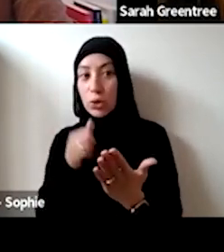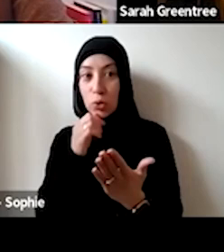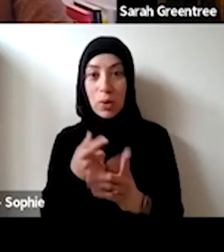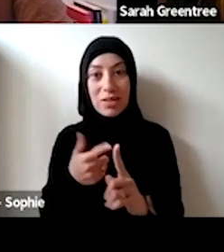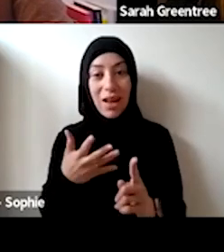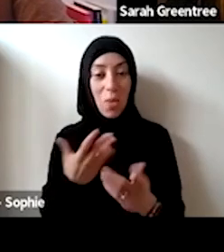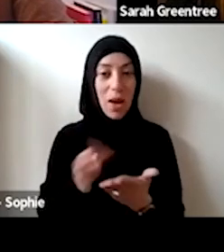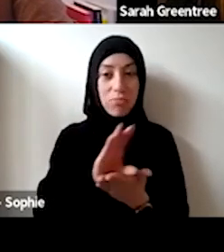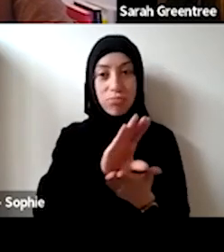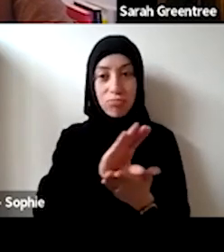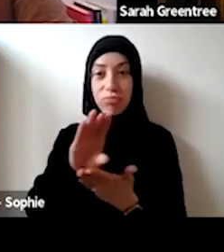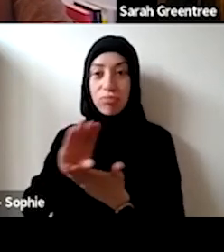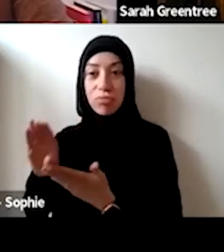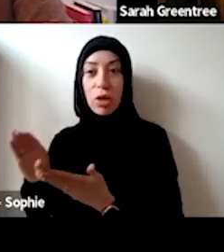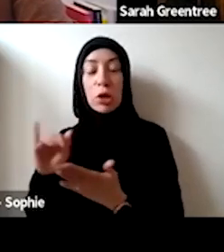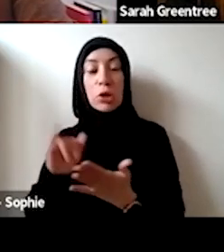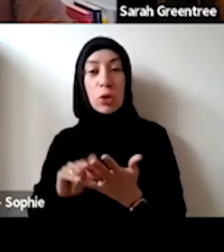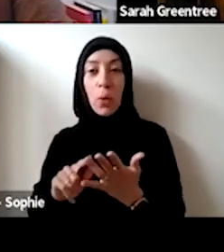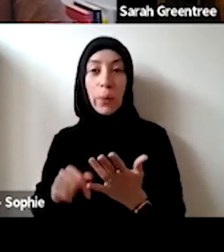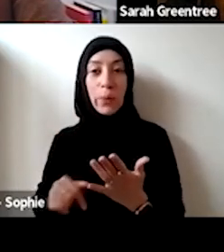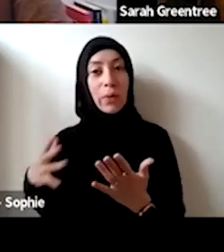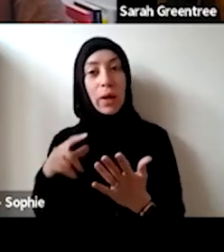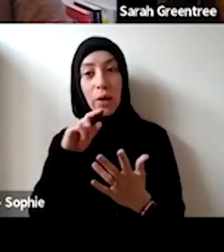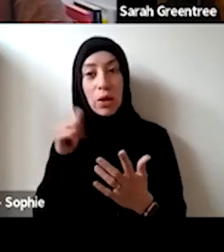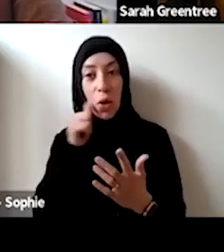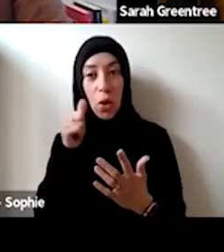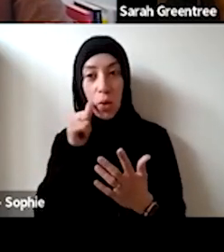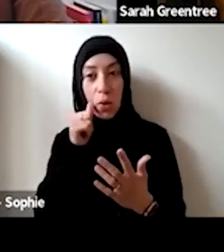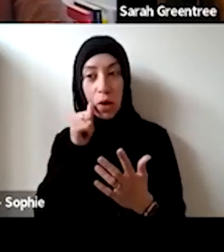and so we're not going to be able to… I guess get to a point where we Get to a point where we have sort of, you know, I've I've completely satisfied with